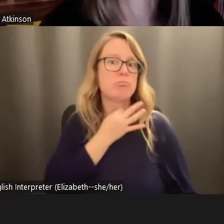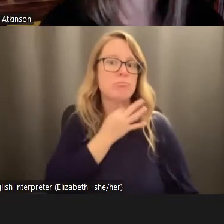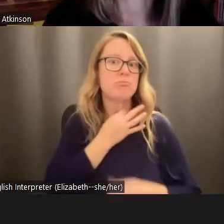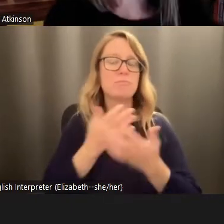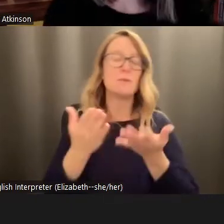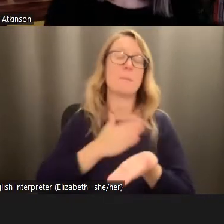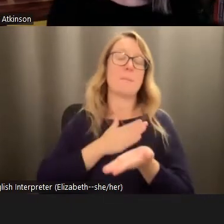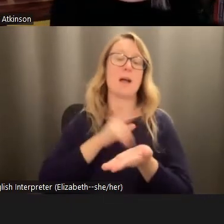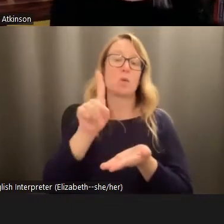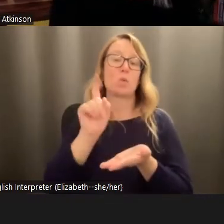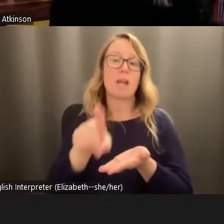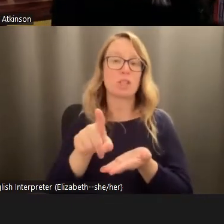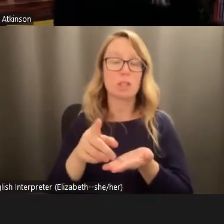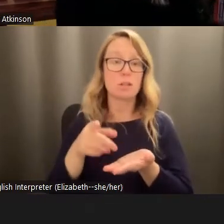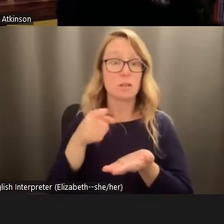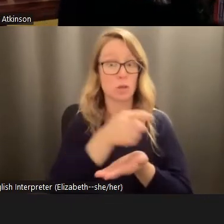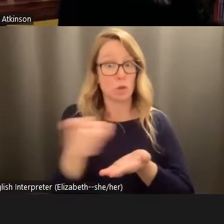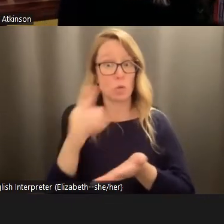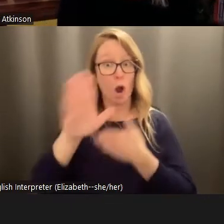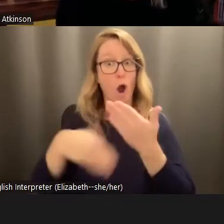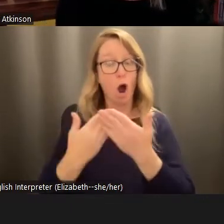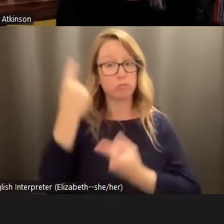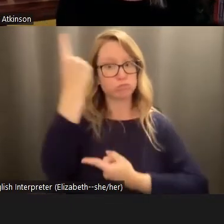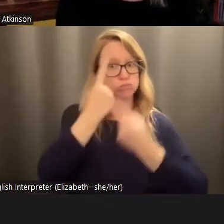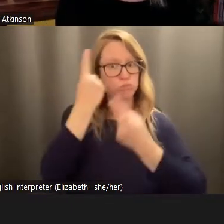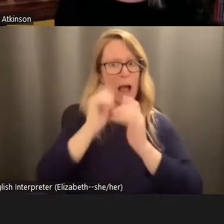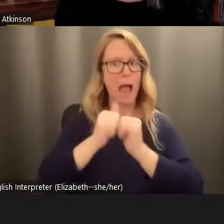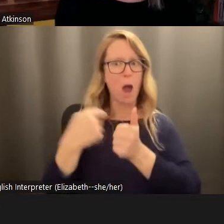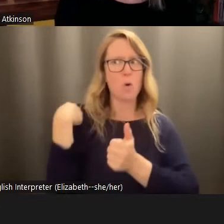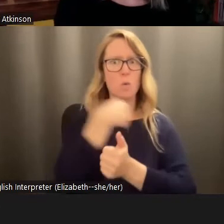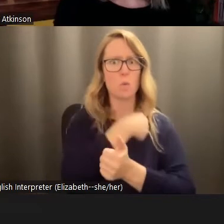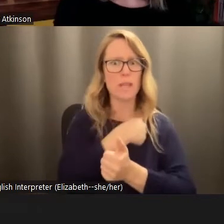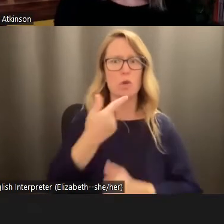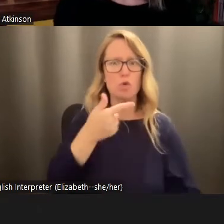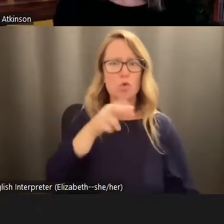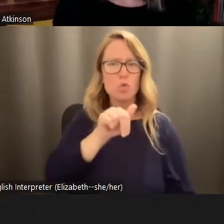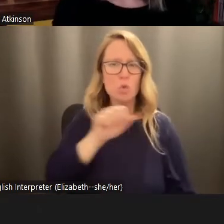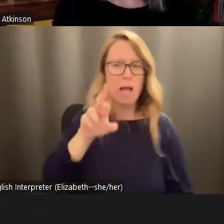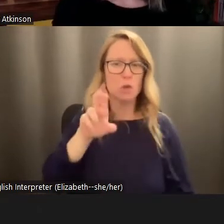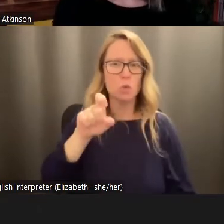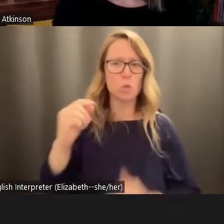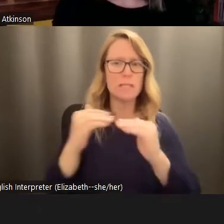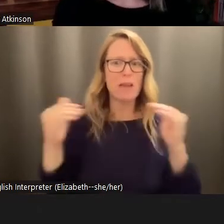is, are you all considering? How do we reach out at the grassroots level? There's so many poor people that's going to